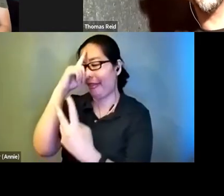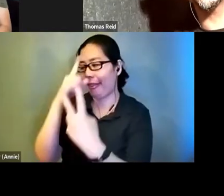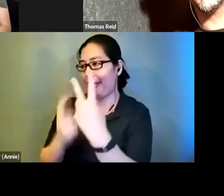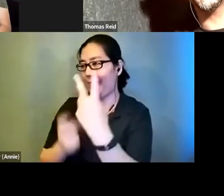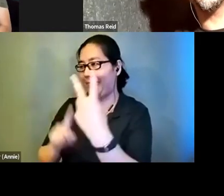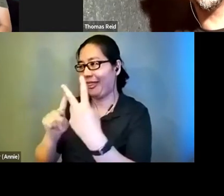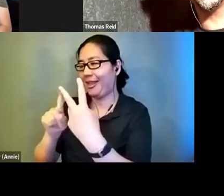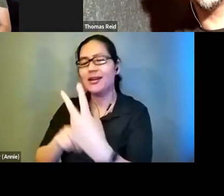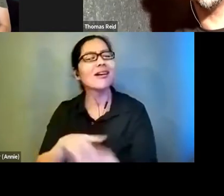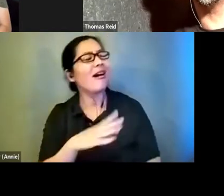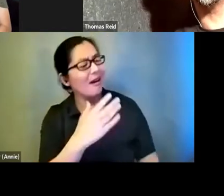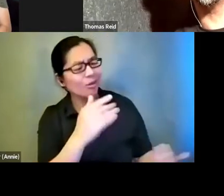one. Charity Pitcher-Cooper: